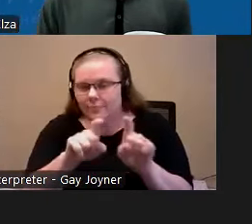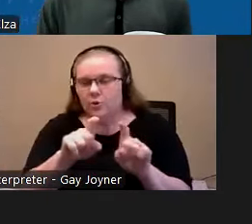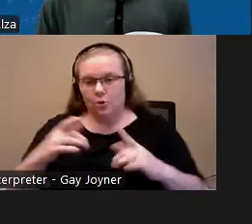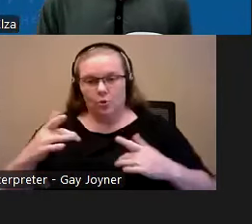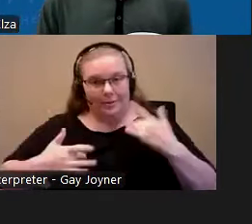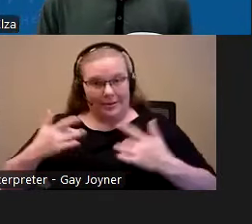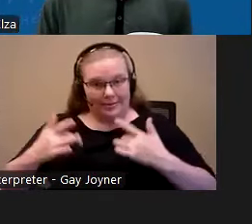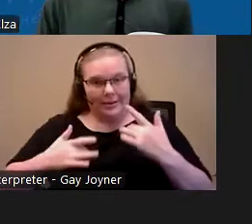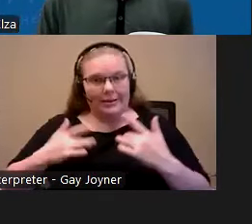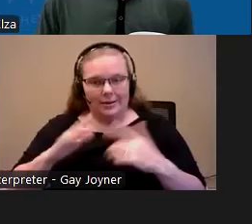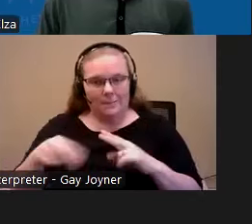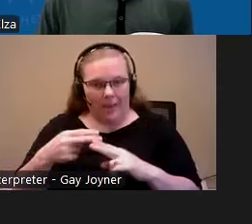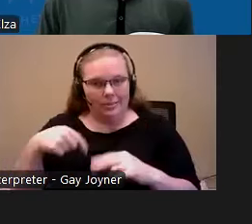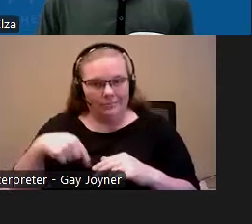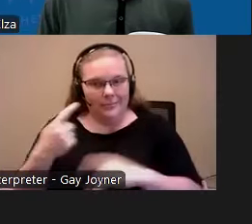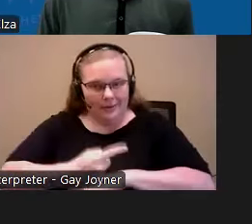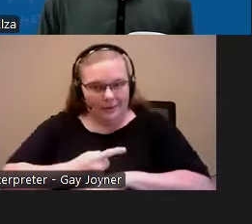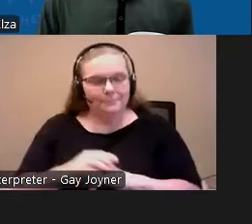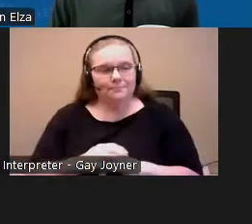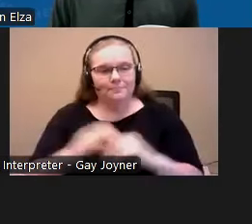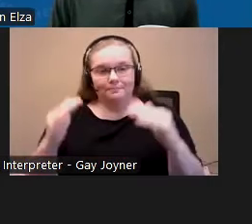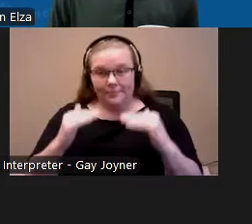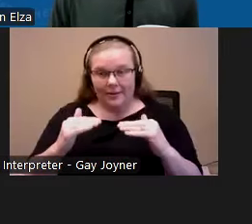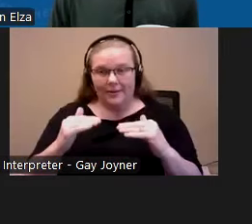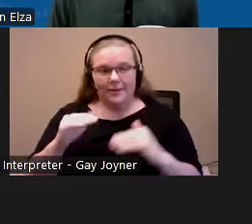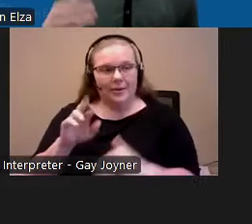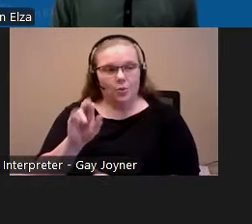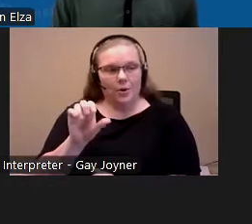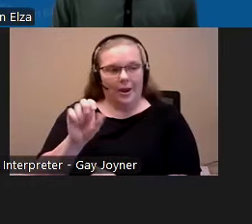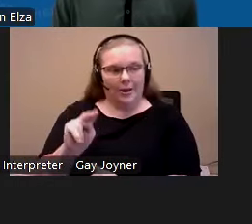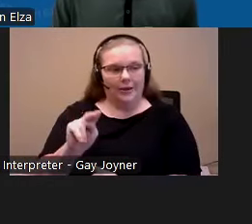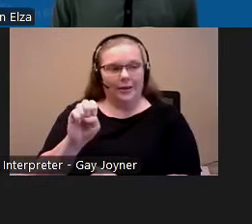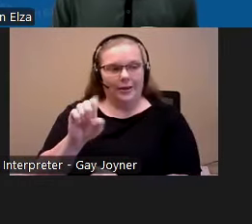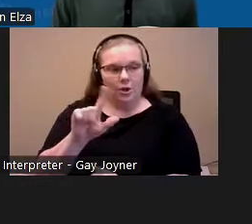please. I'm Ryan Elza and I will be helping to facilitate the conversation